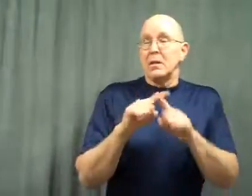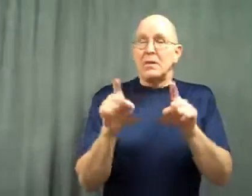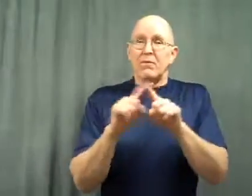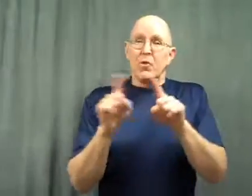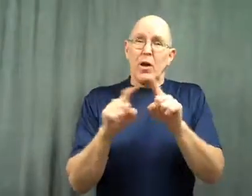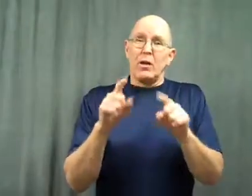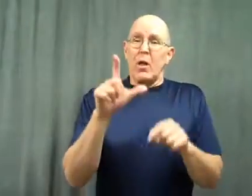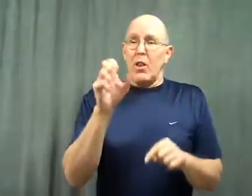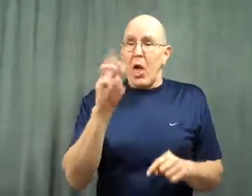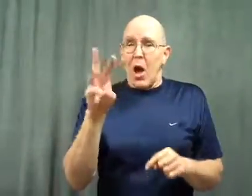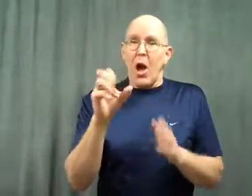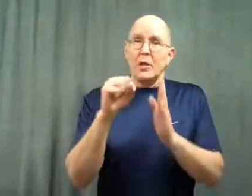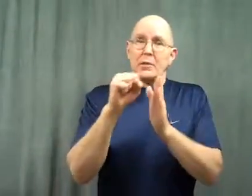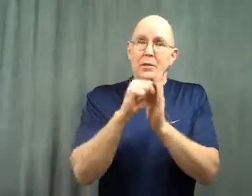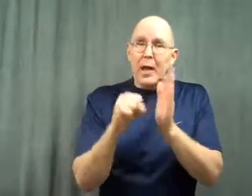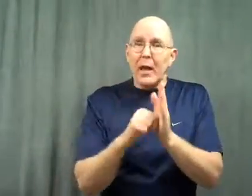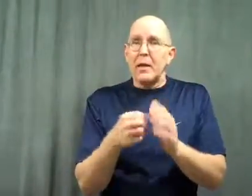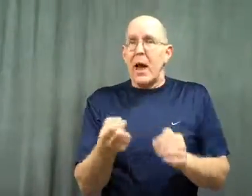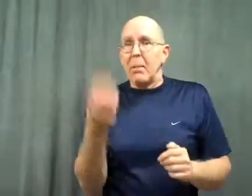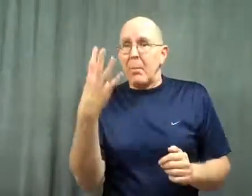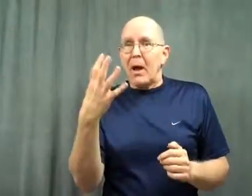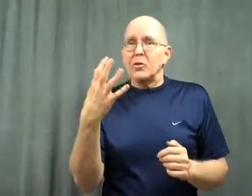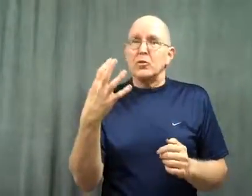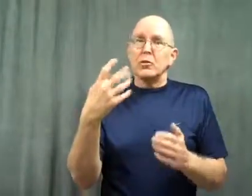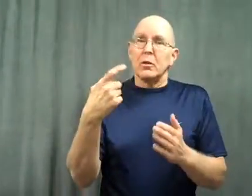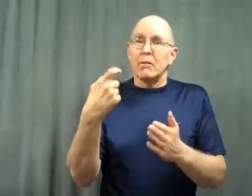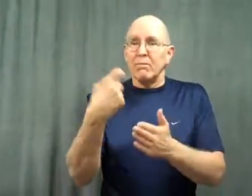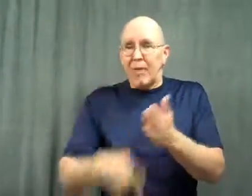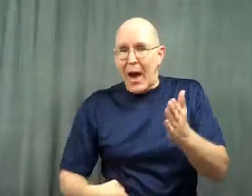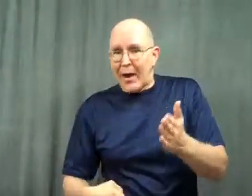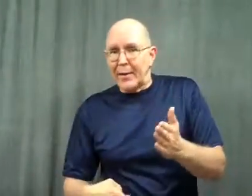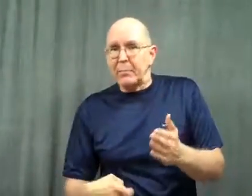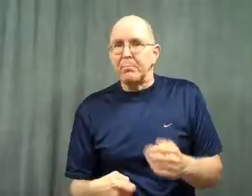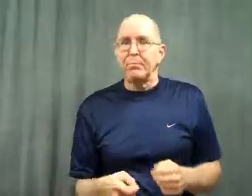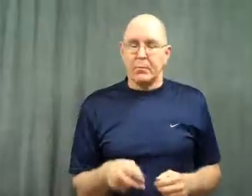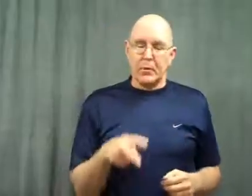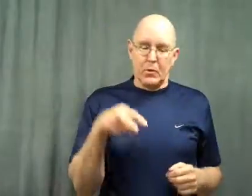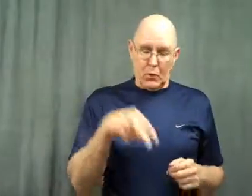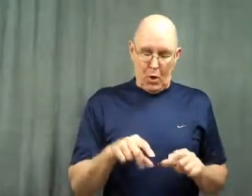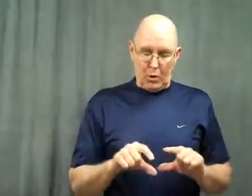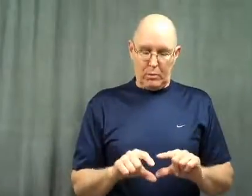Different states have different laws.